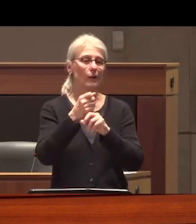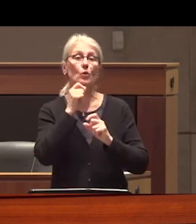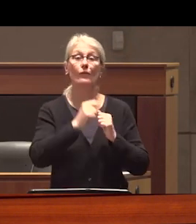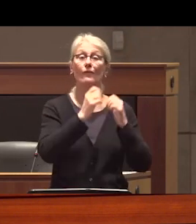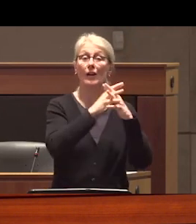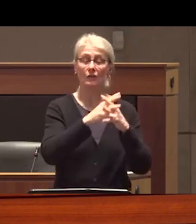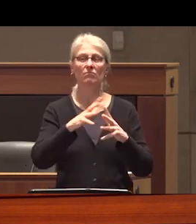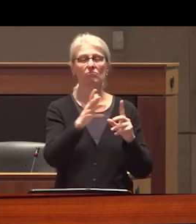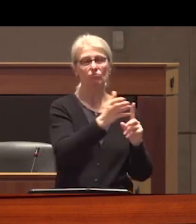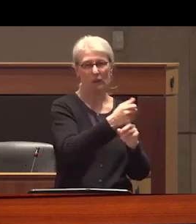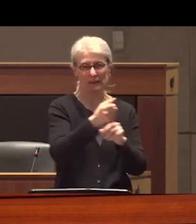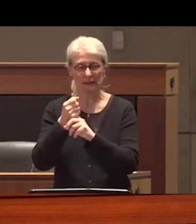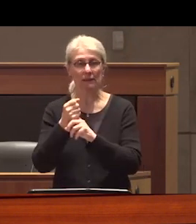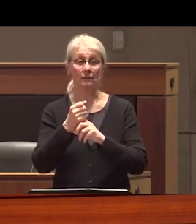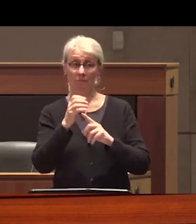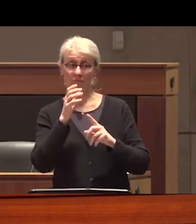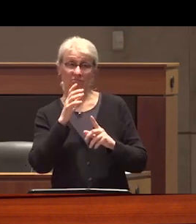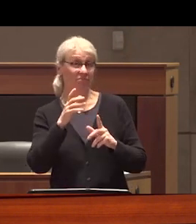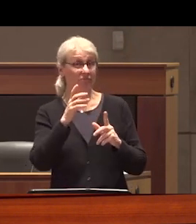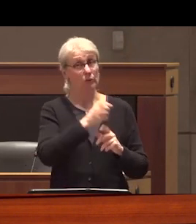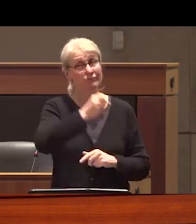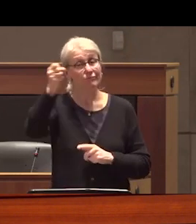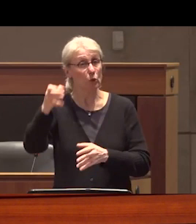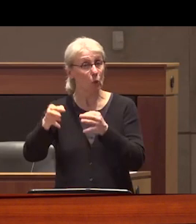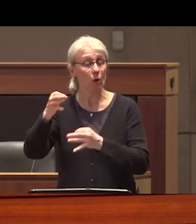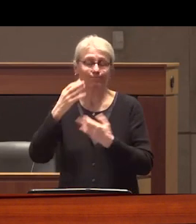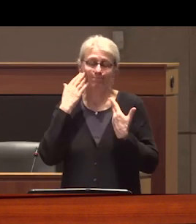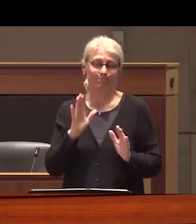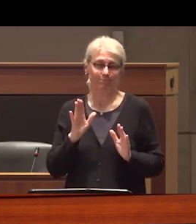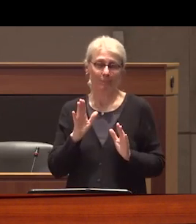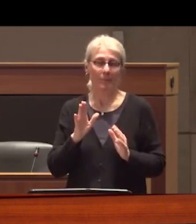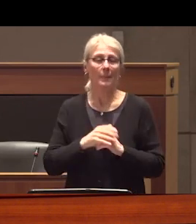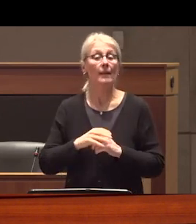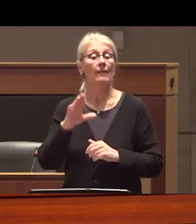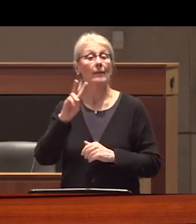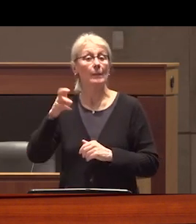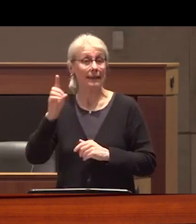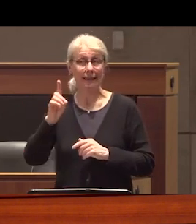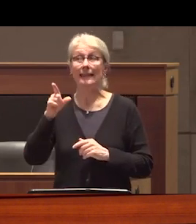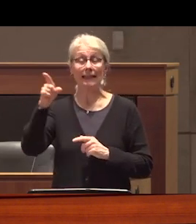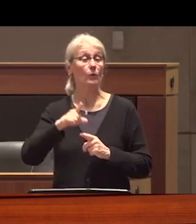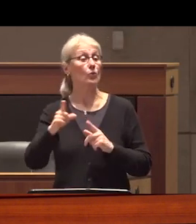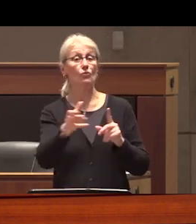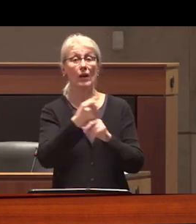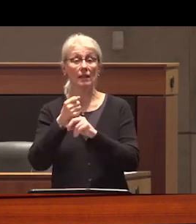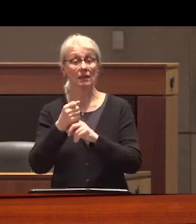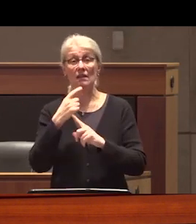face criminal charges but that is likely and the VPD who made the arrest bluntly admitted that D